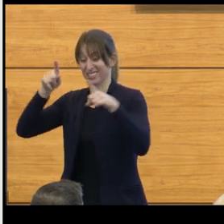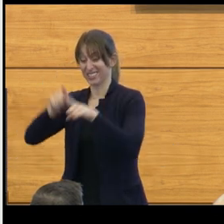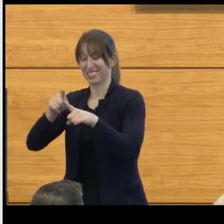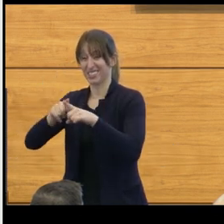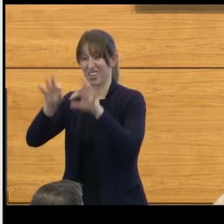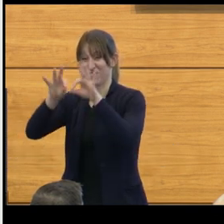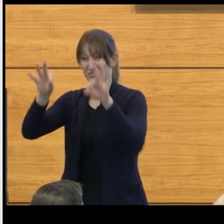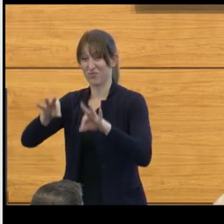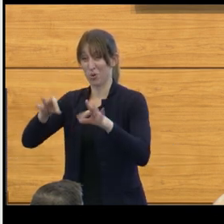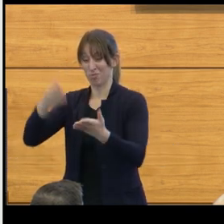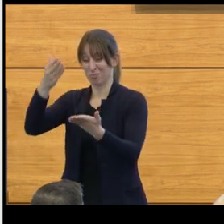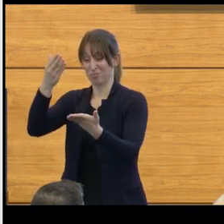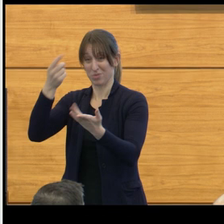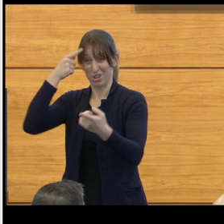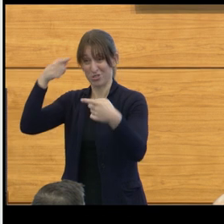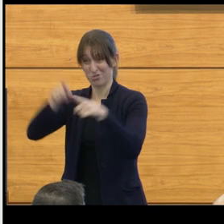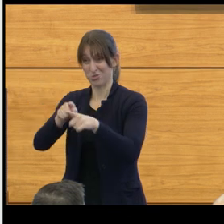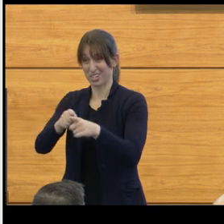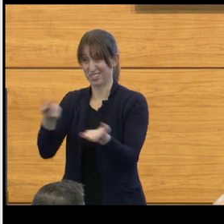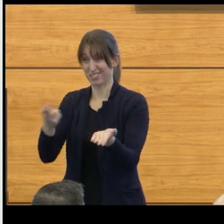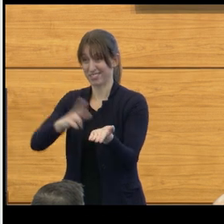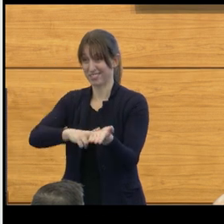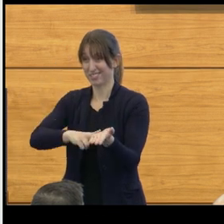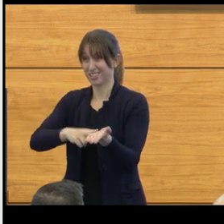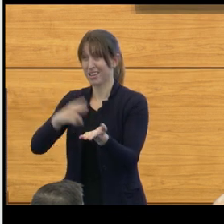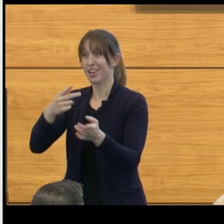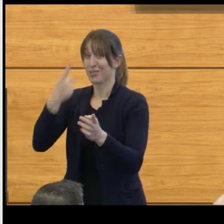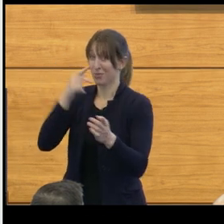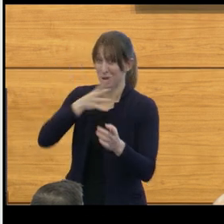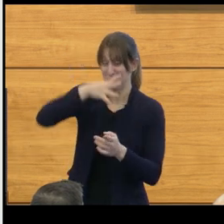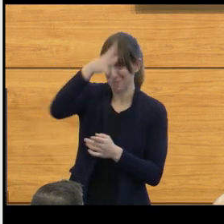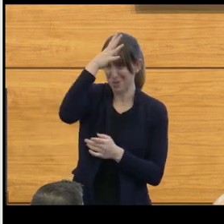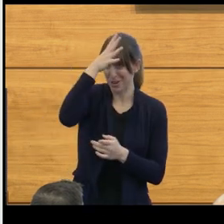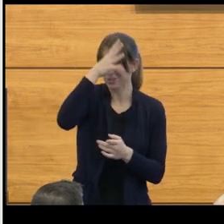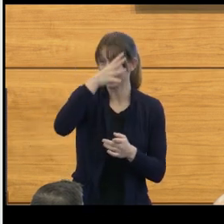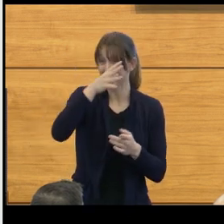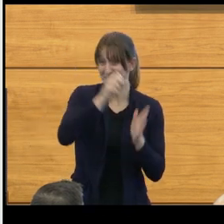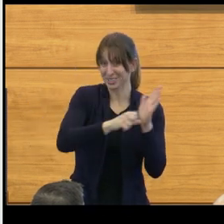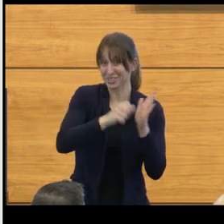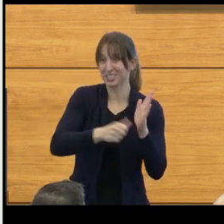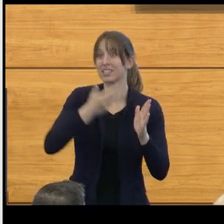for their operation is much easier than getting consent form from a parent